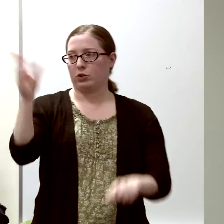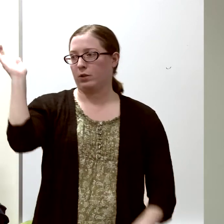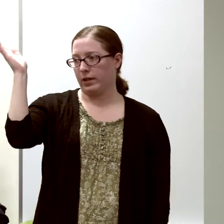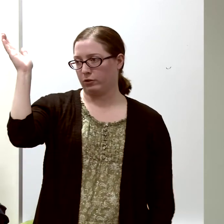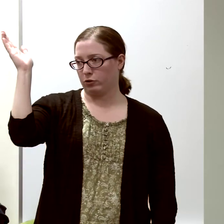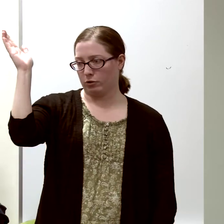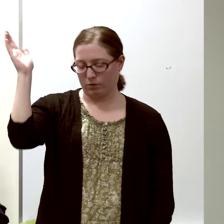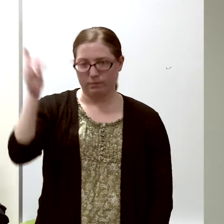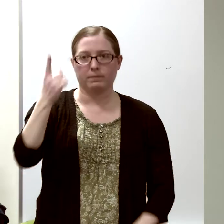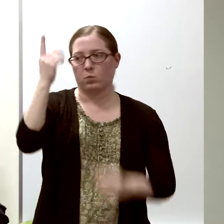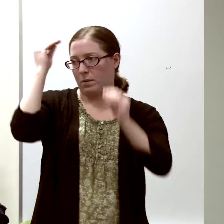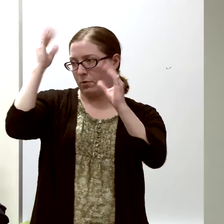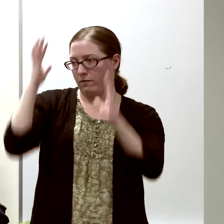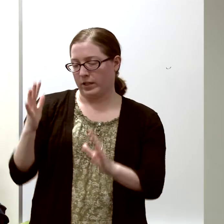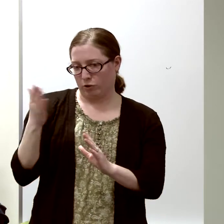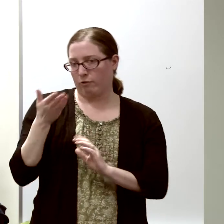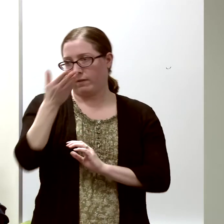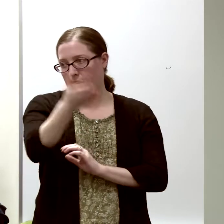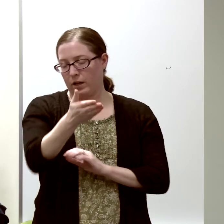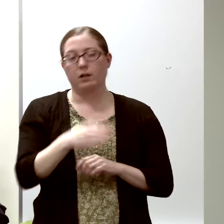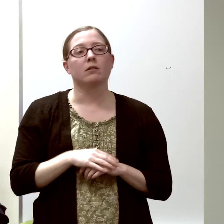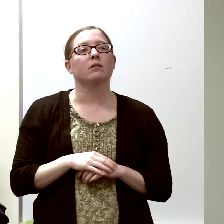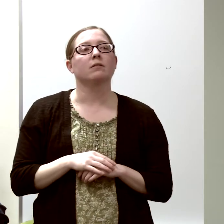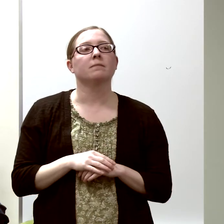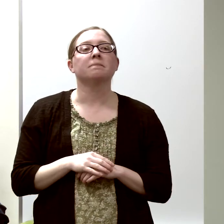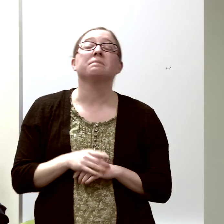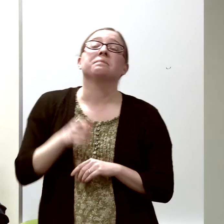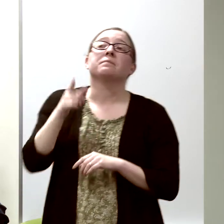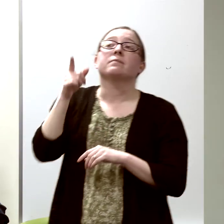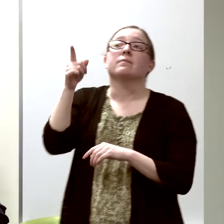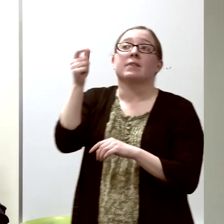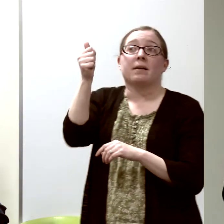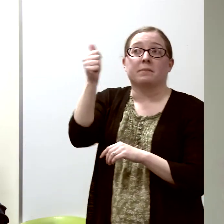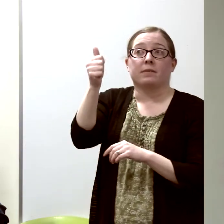by one of the professors there who studied how cells move...